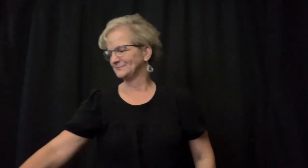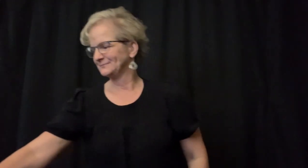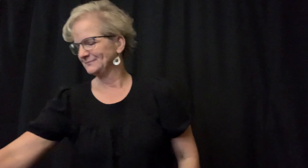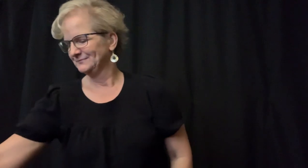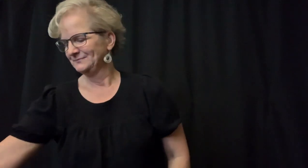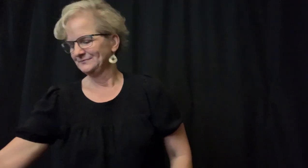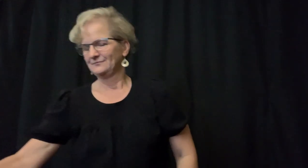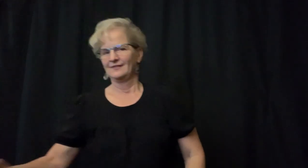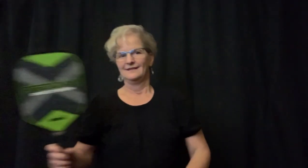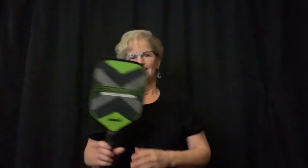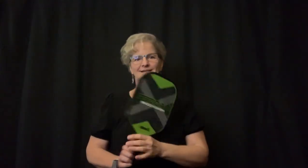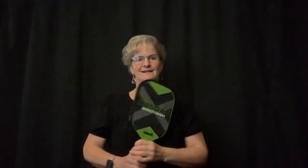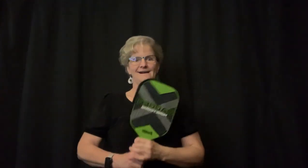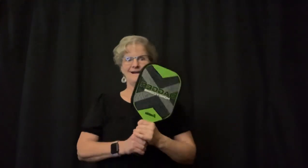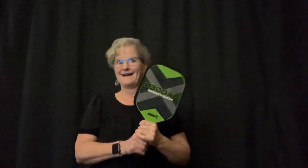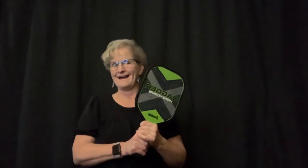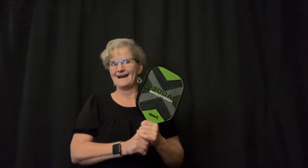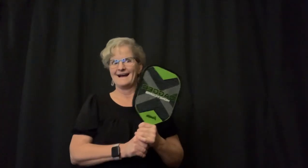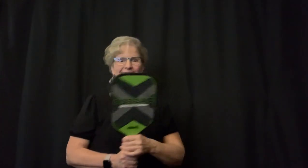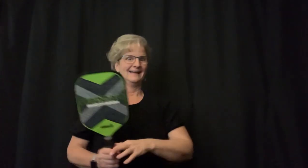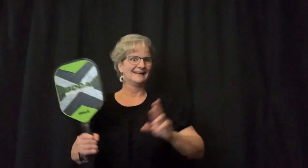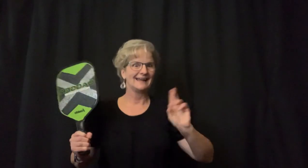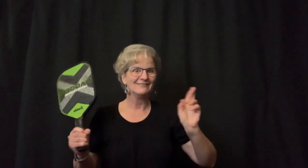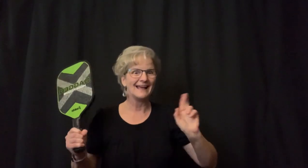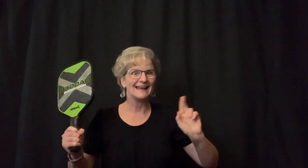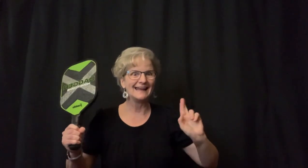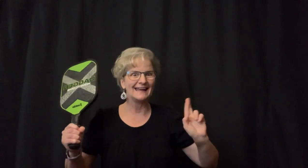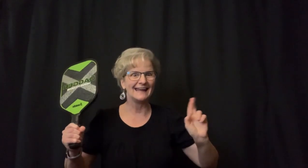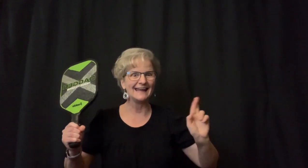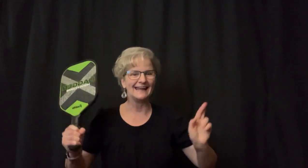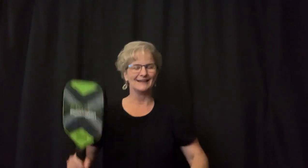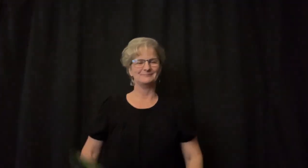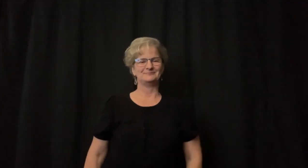"Let me get my paddle". Are you ready to play?